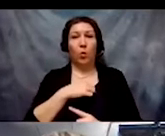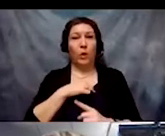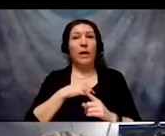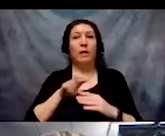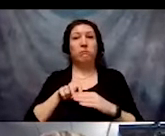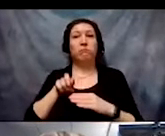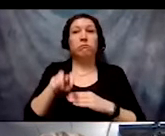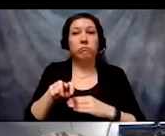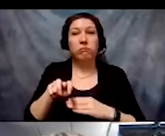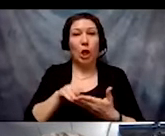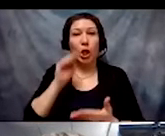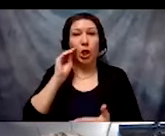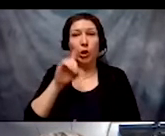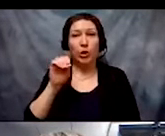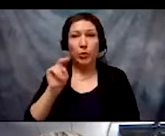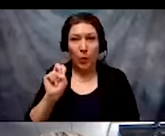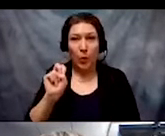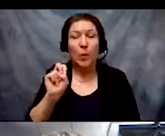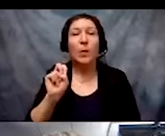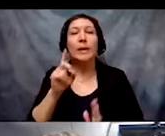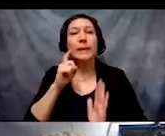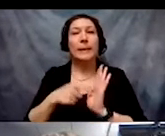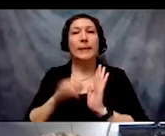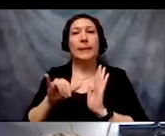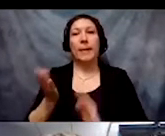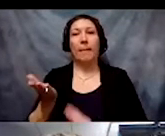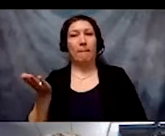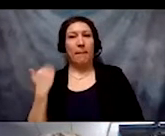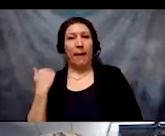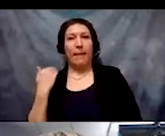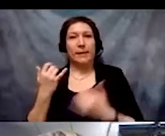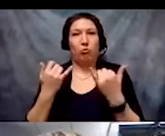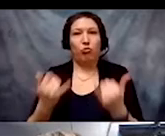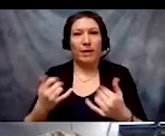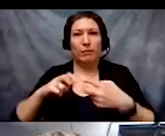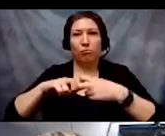the past and the present problems with ableism and racism.